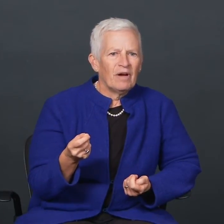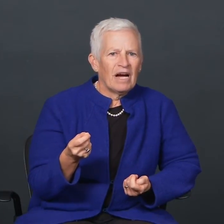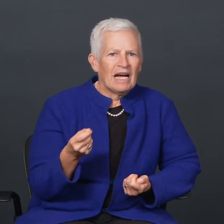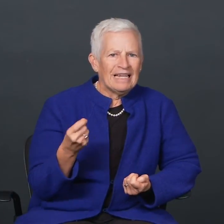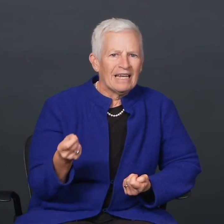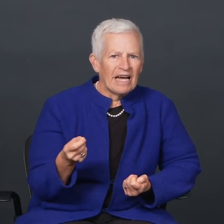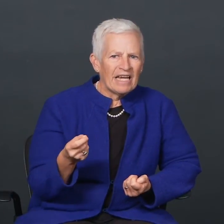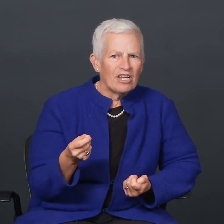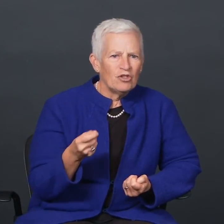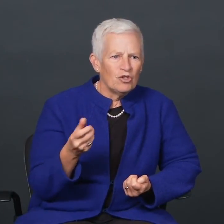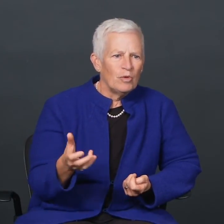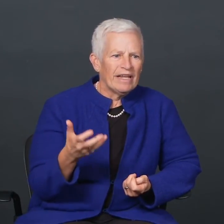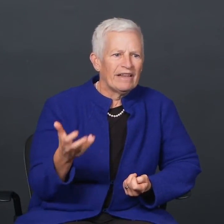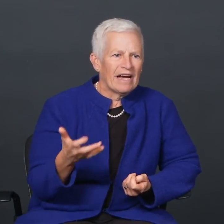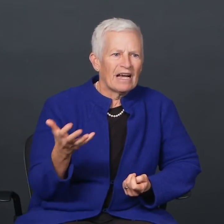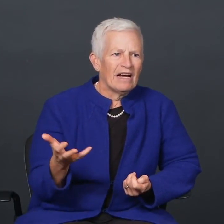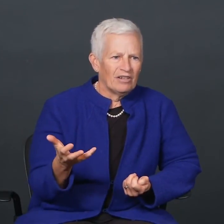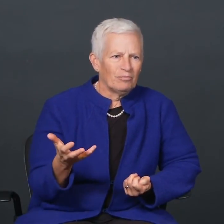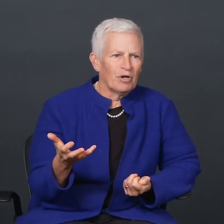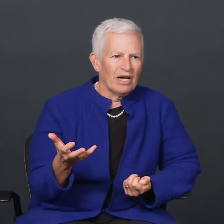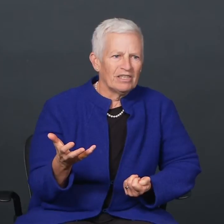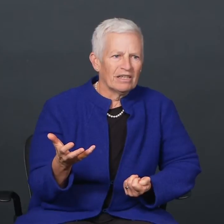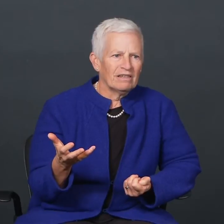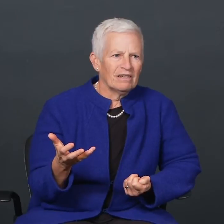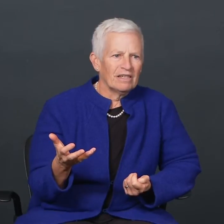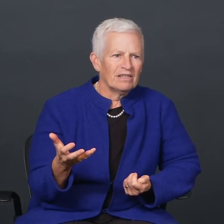And I like doing that kind of project.